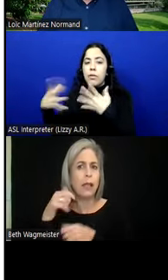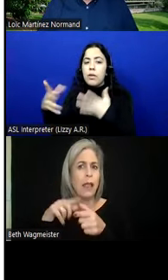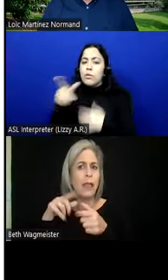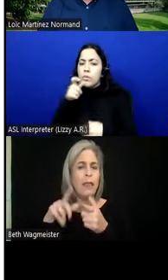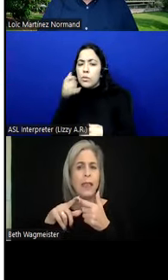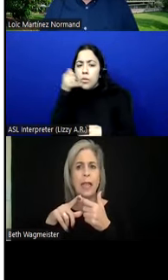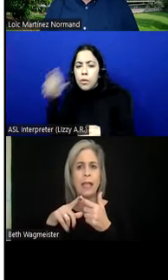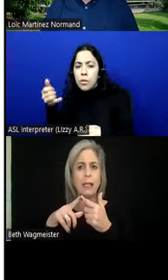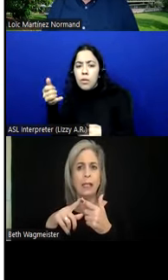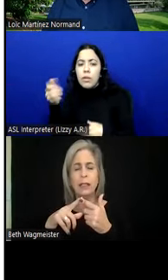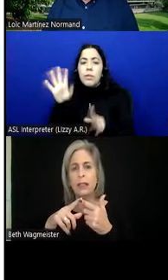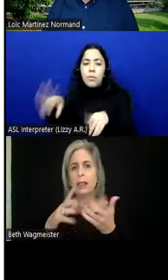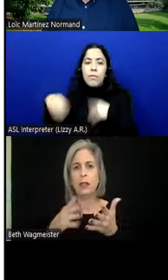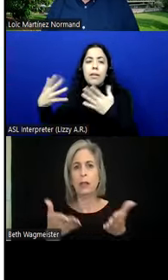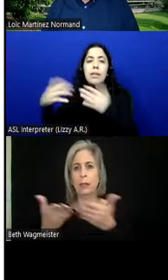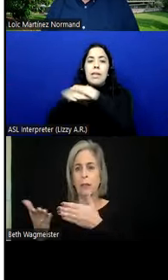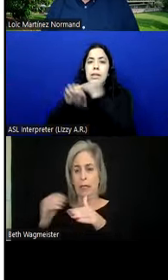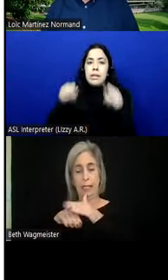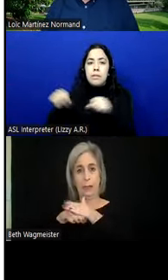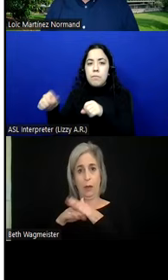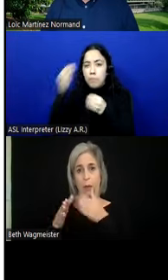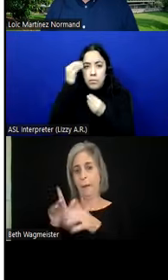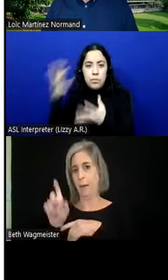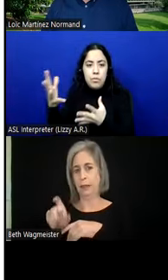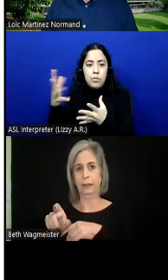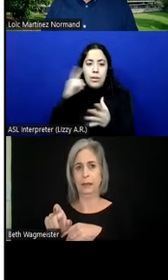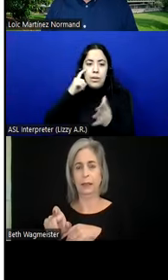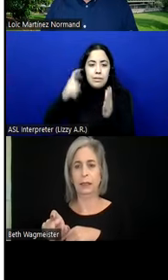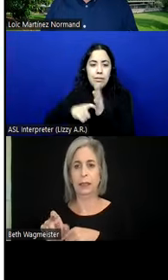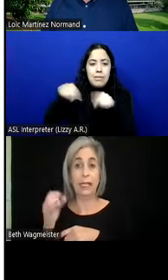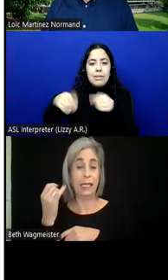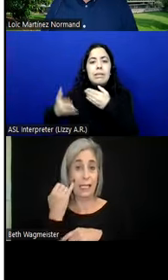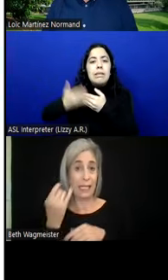information in an accessible way and identify this as an easy requirement. Basically if